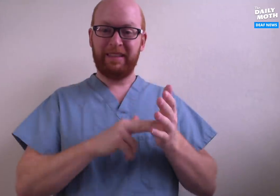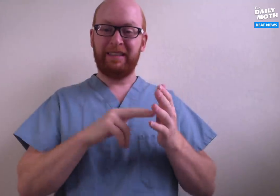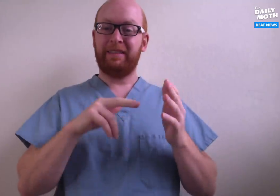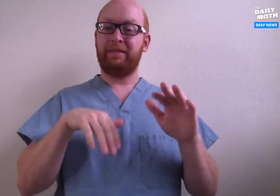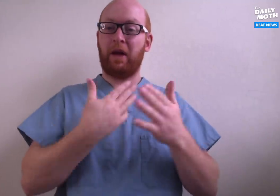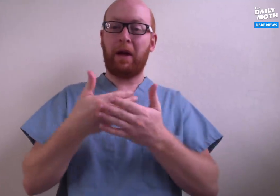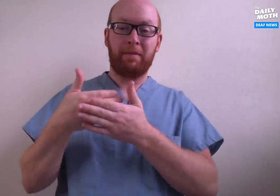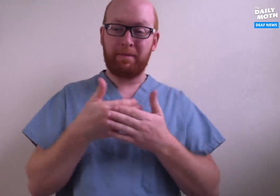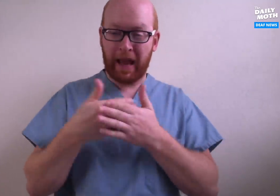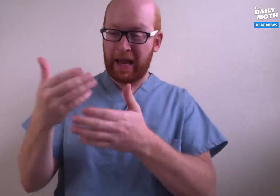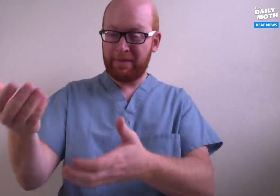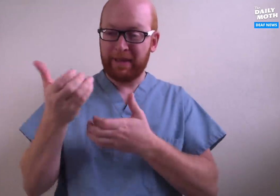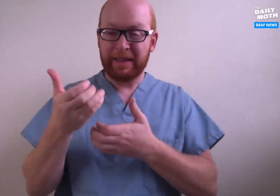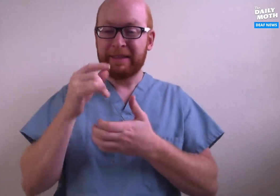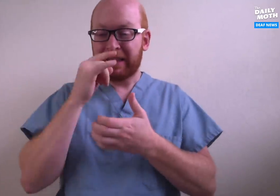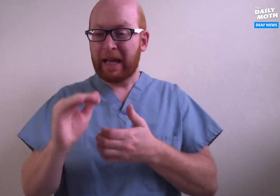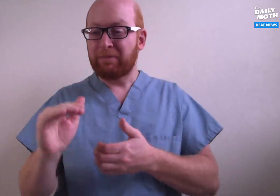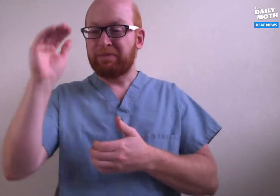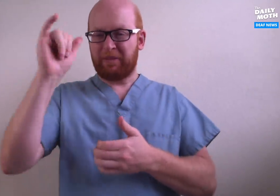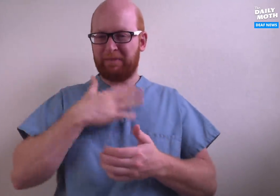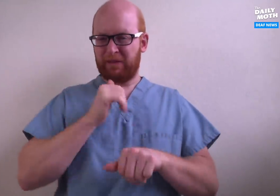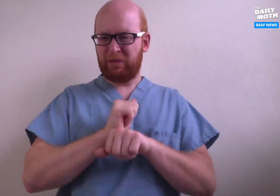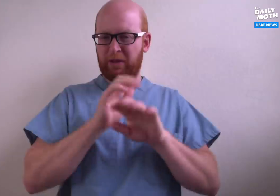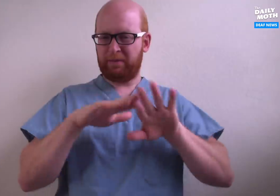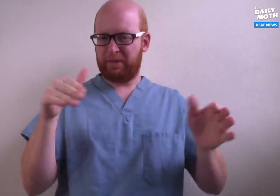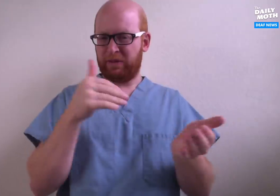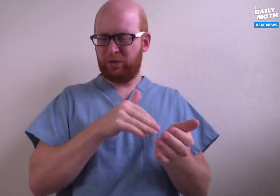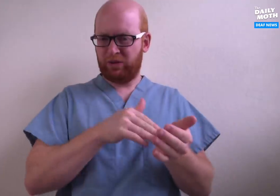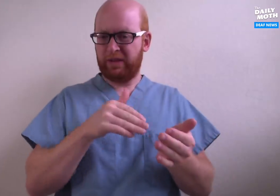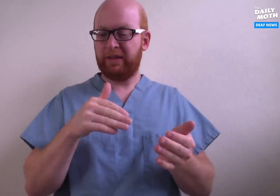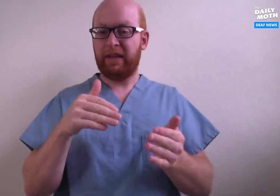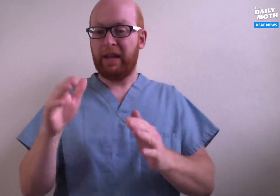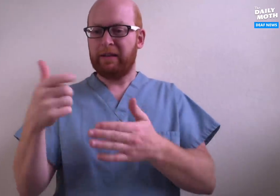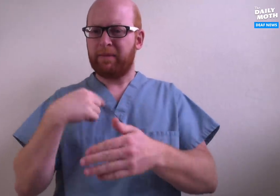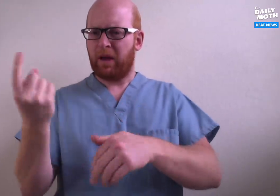It means that all the babies and kids that we have - my job is a pediatrician -